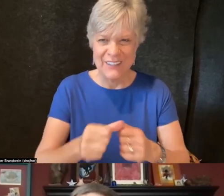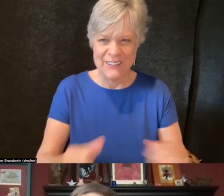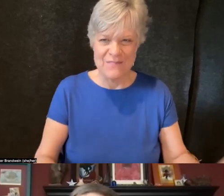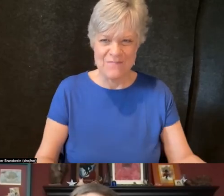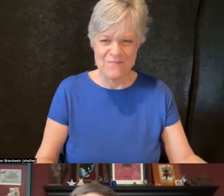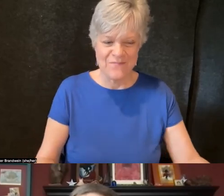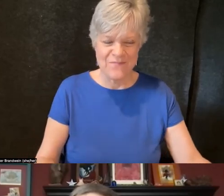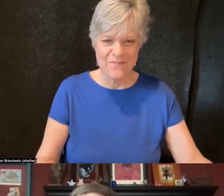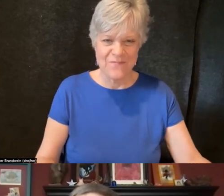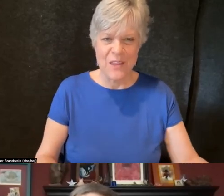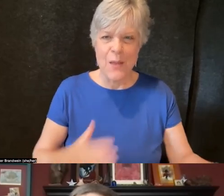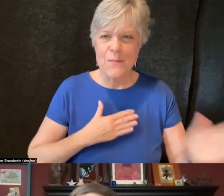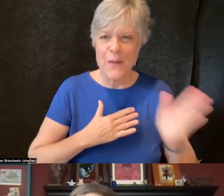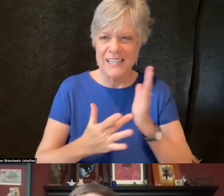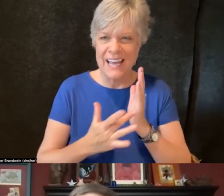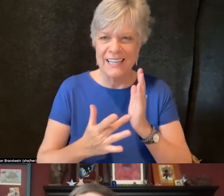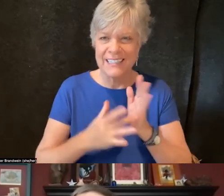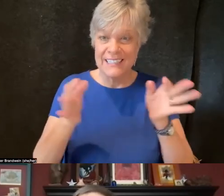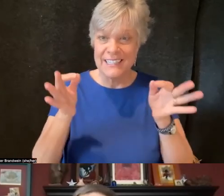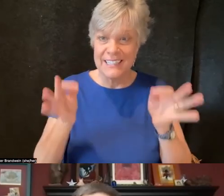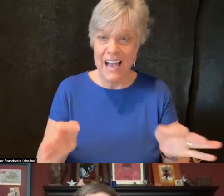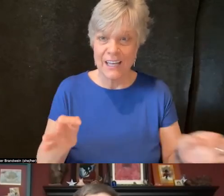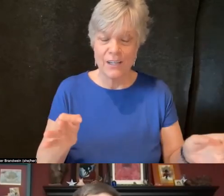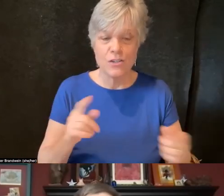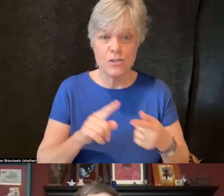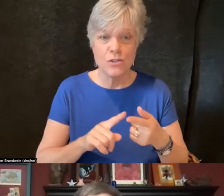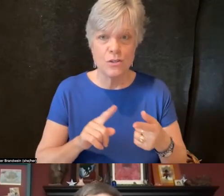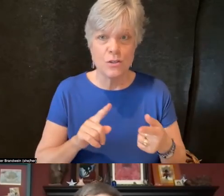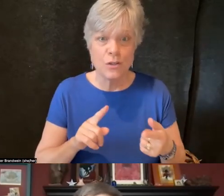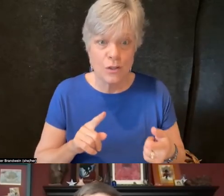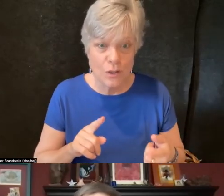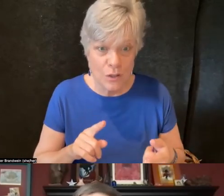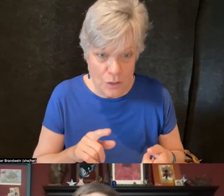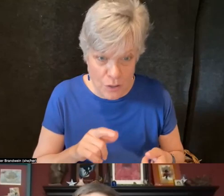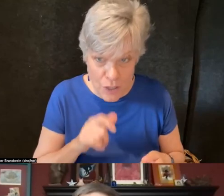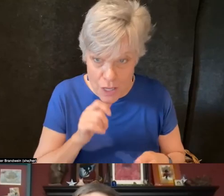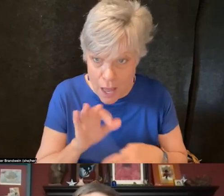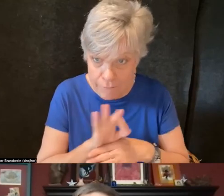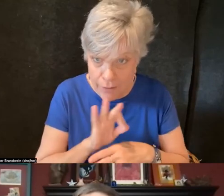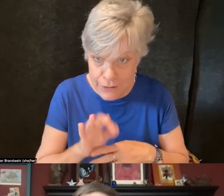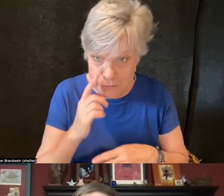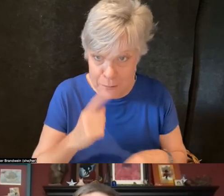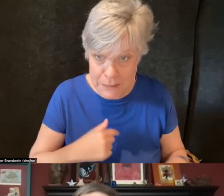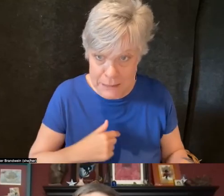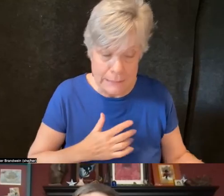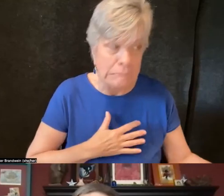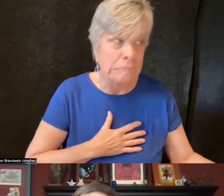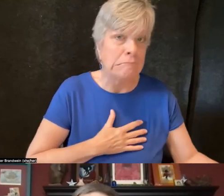My technology decided to not function at this current moment.